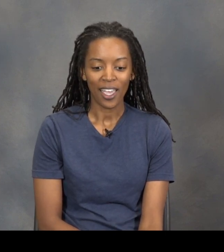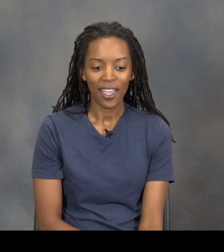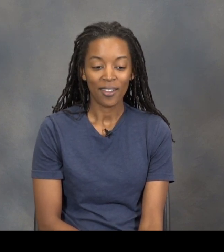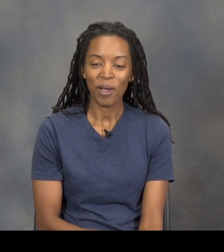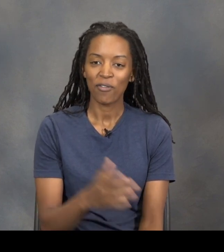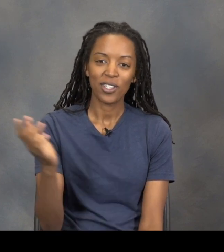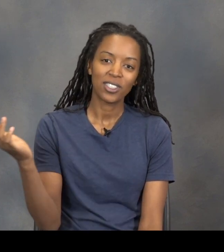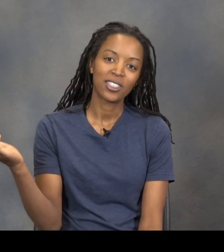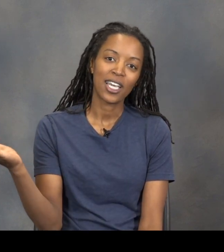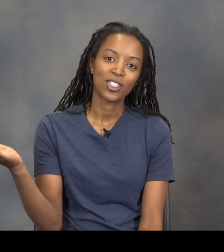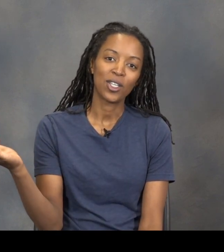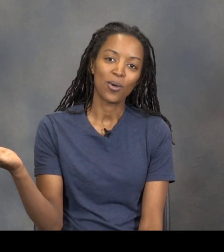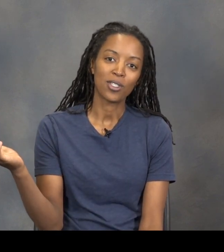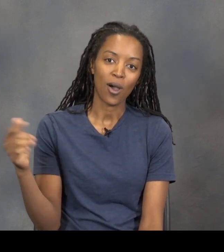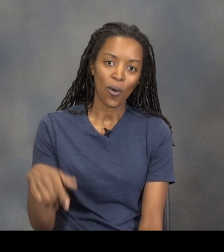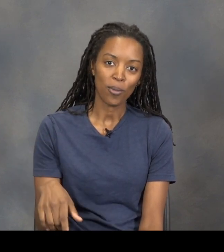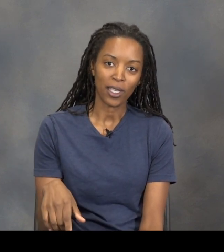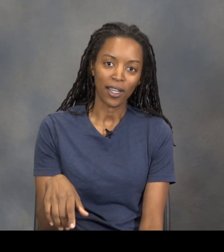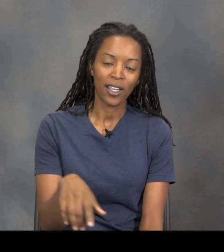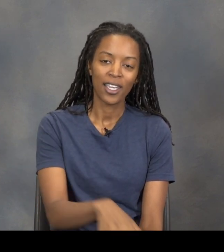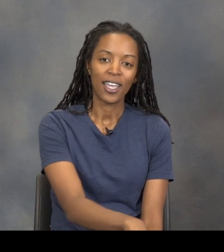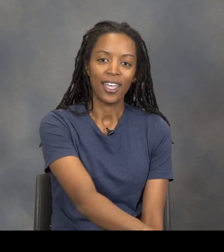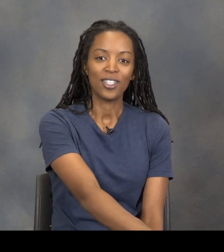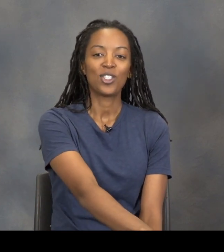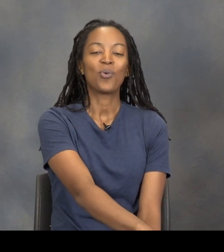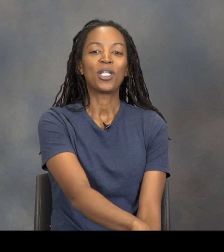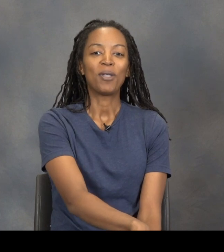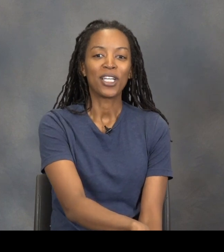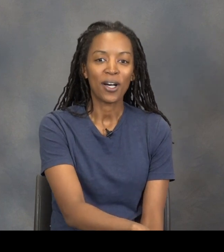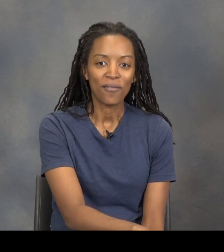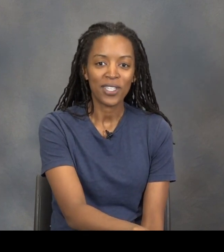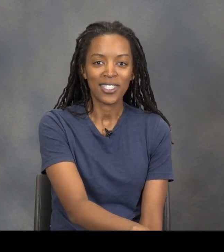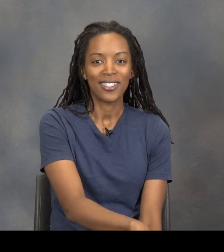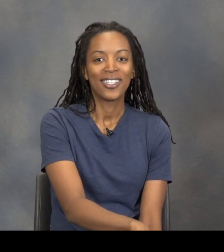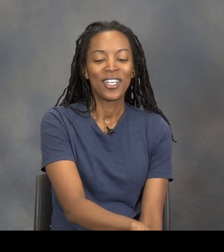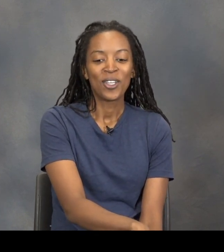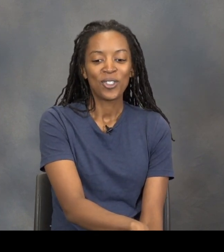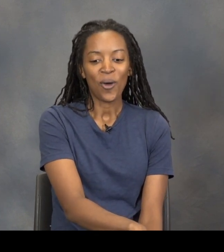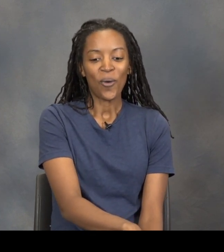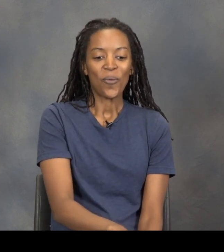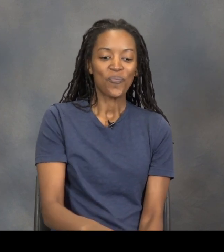My friend, she actually owns a home there, and she wanted me to come visit. So I